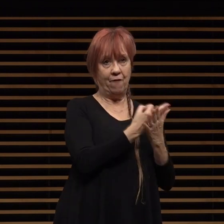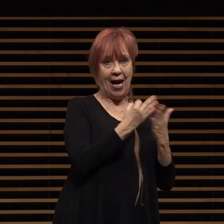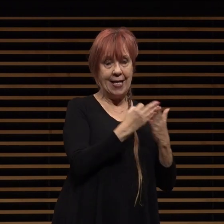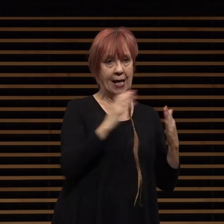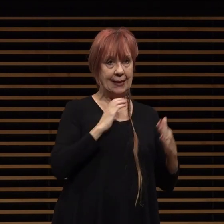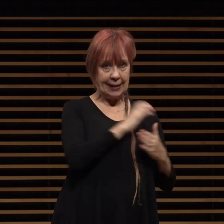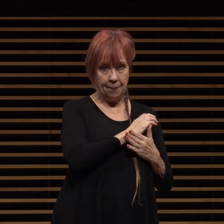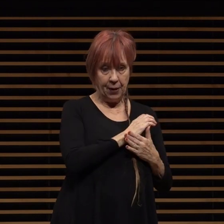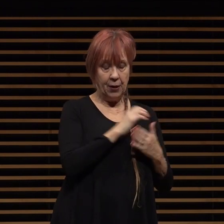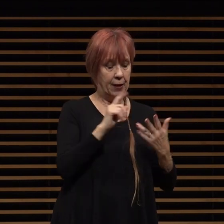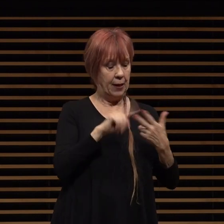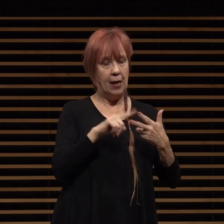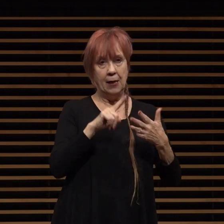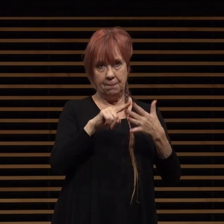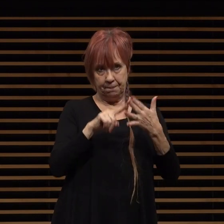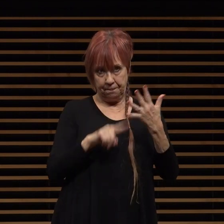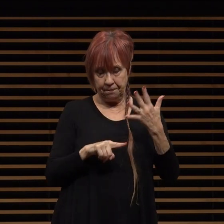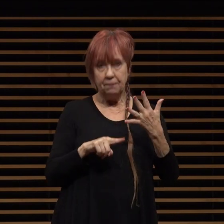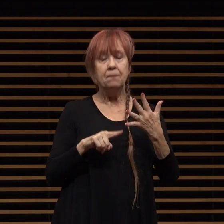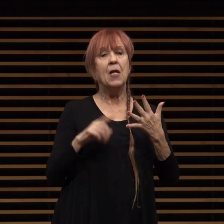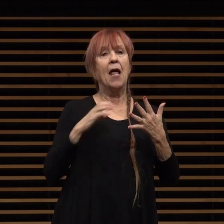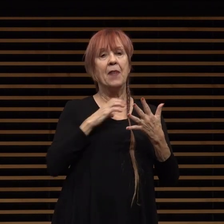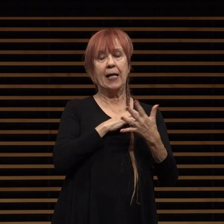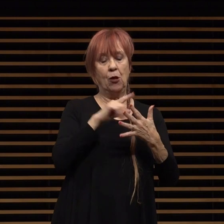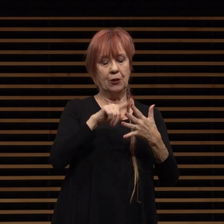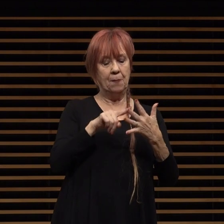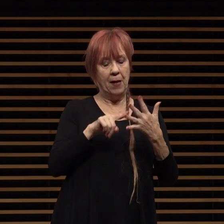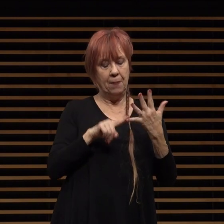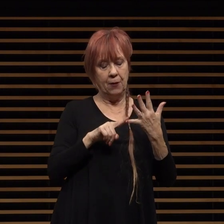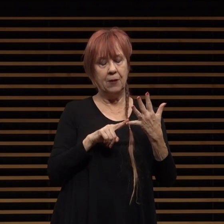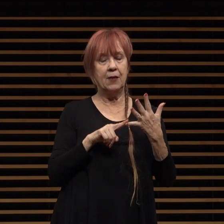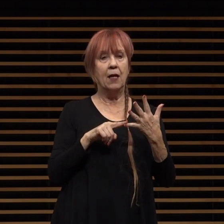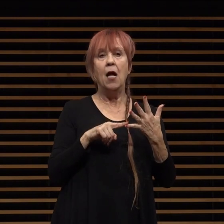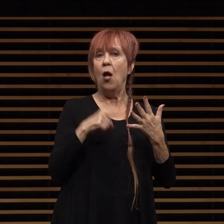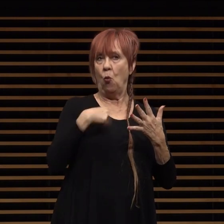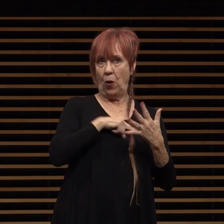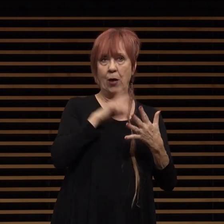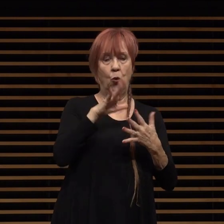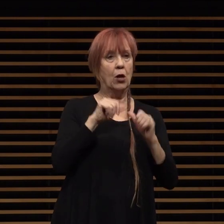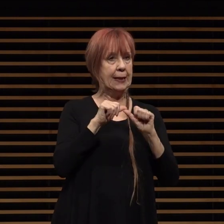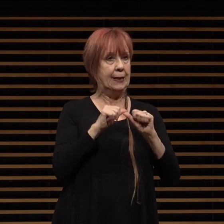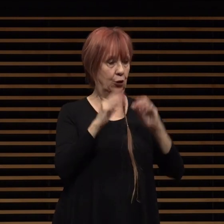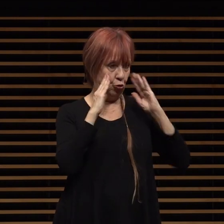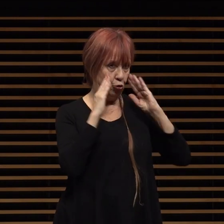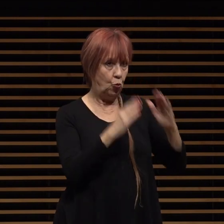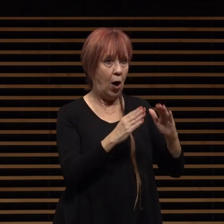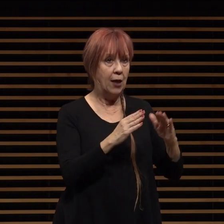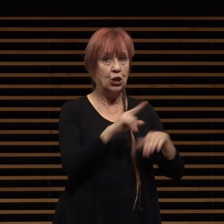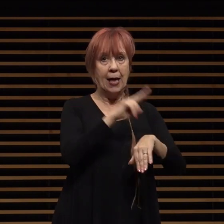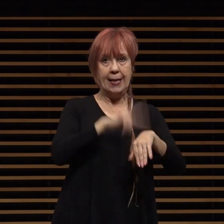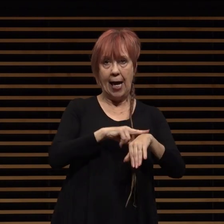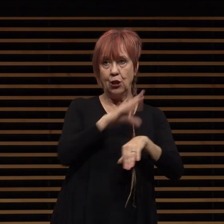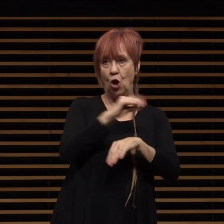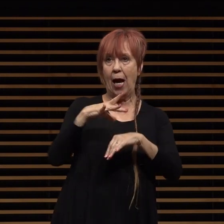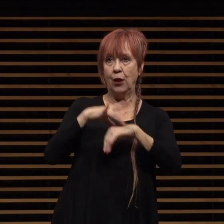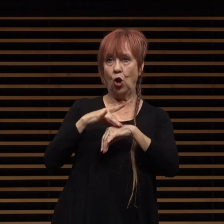williams council member kennedy vice mayor wilson the city will continue to watch